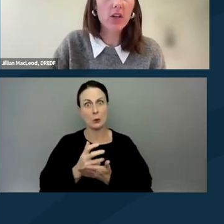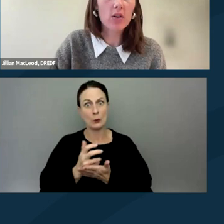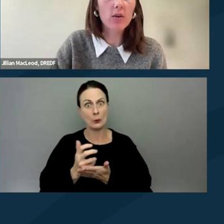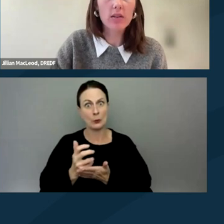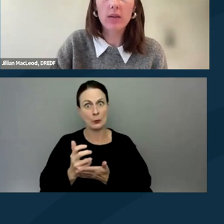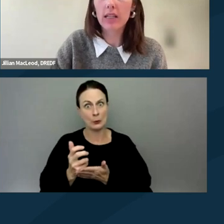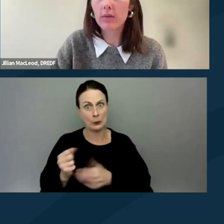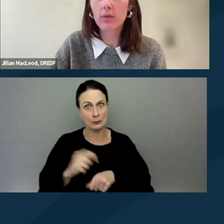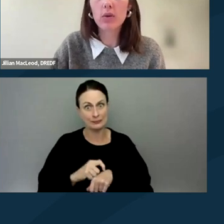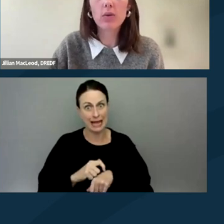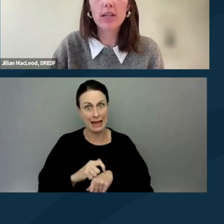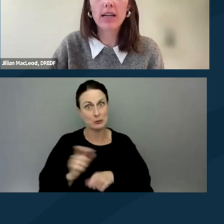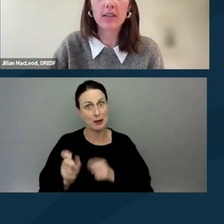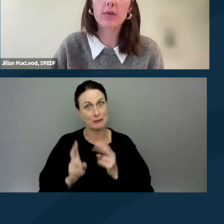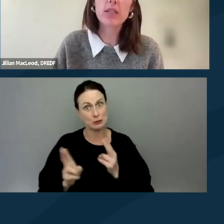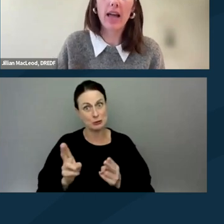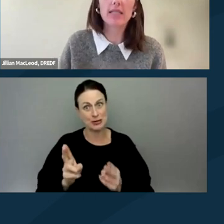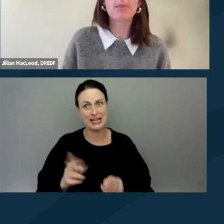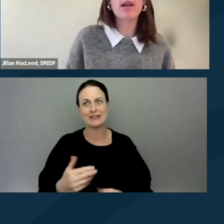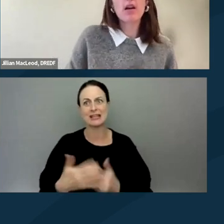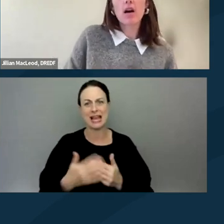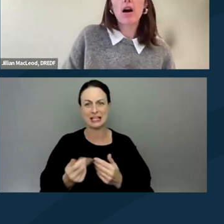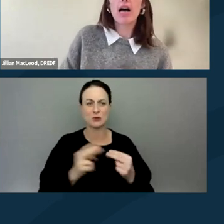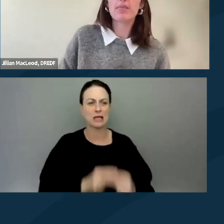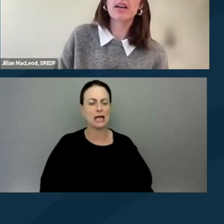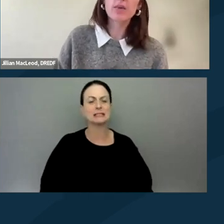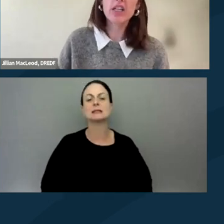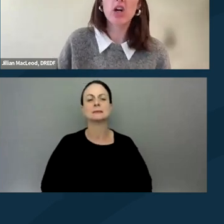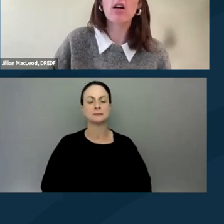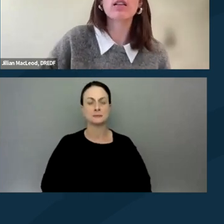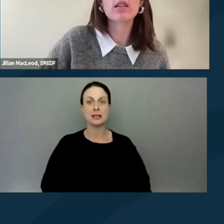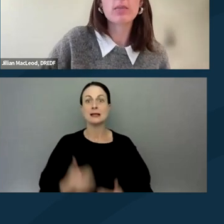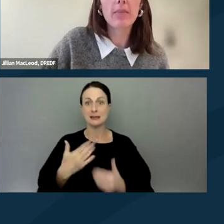to go quickly through the next few slides. But next, we're gonna talk a little bit